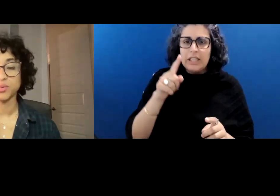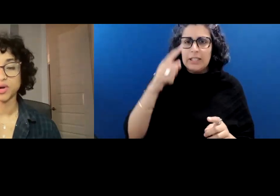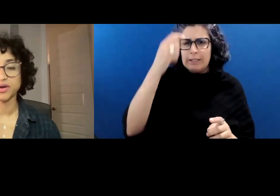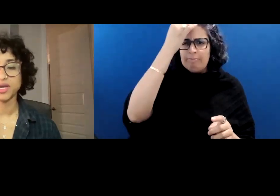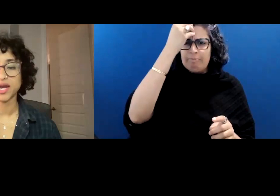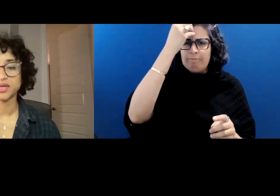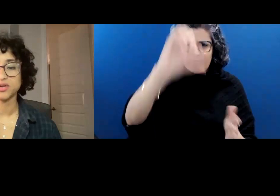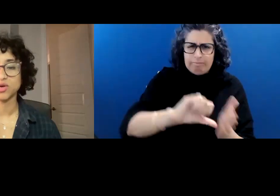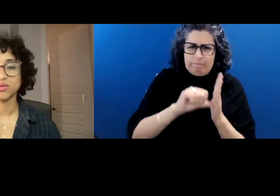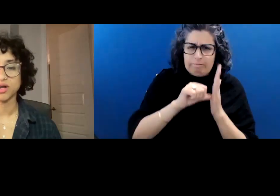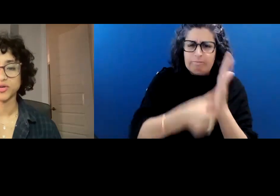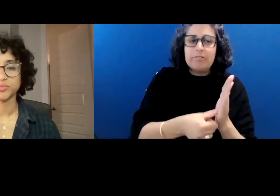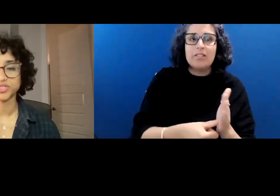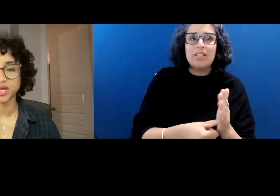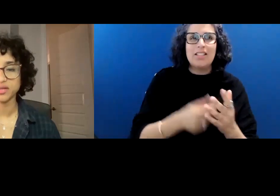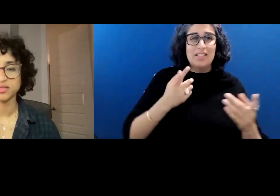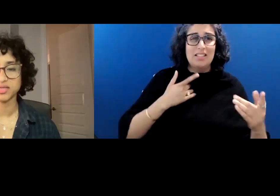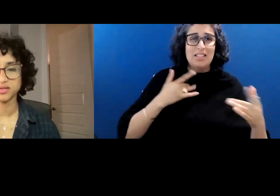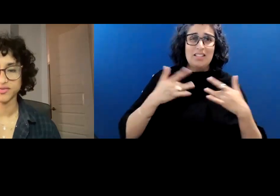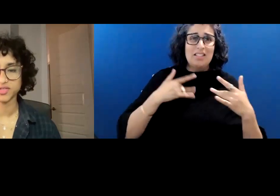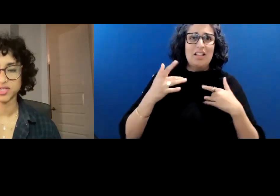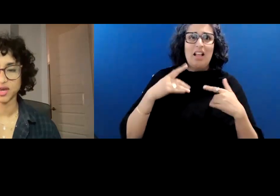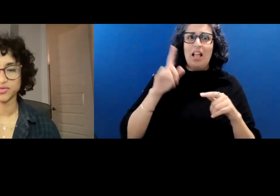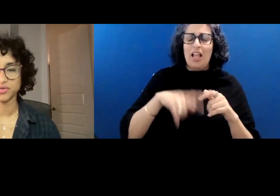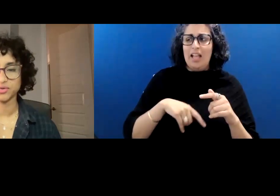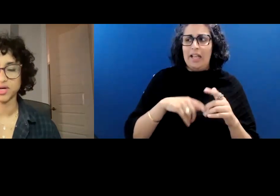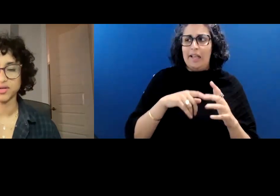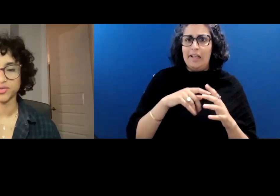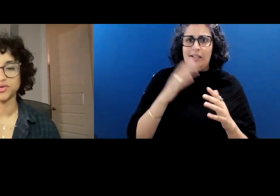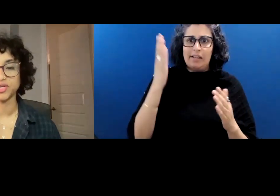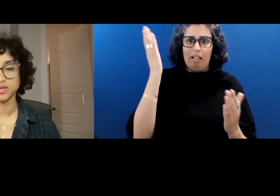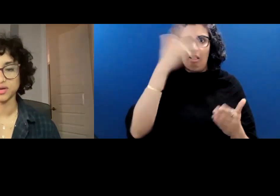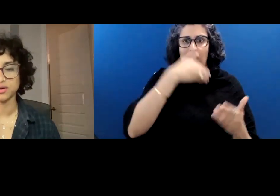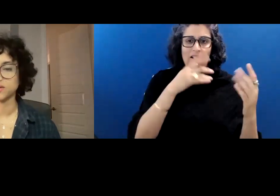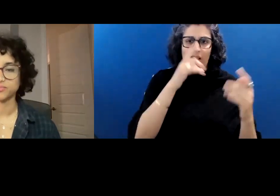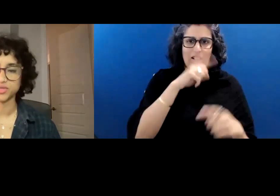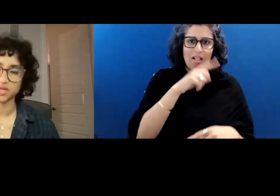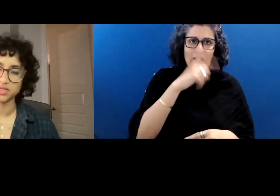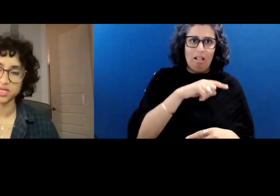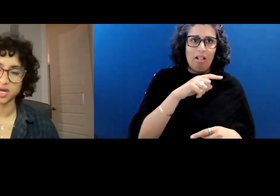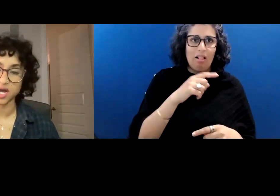I worry I can no longer pretend enough to get through another year of pretending.